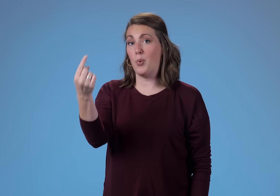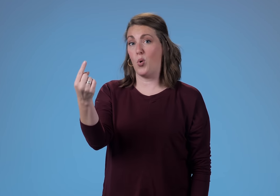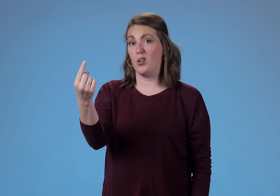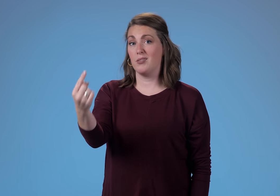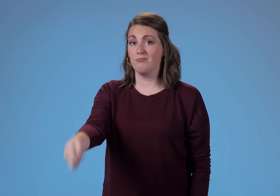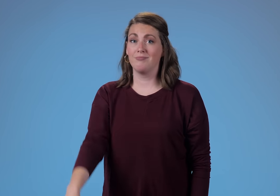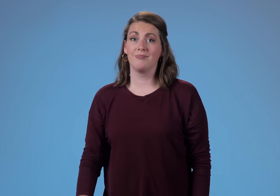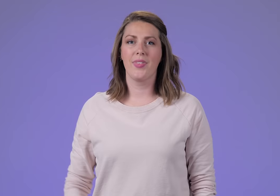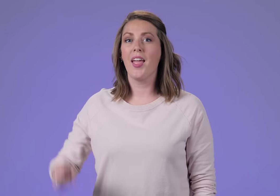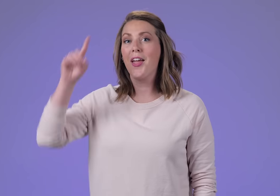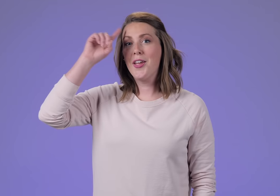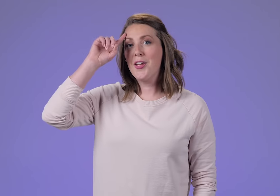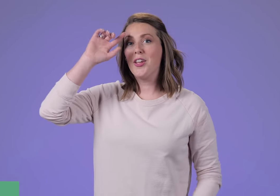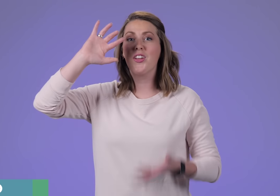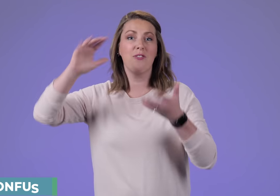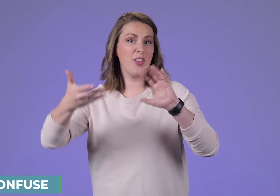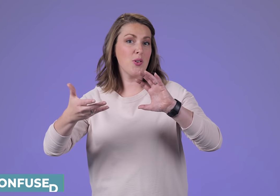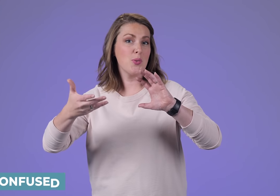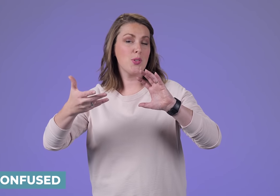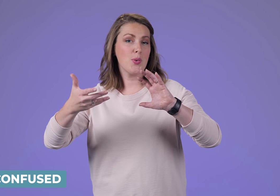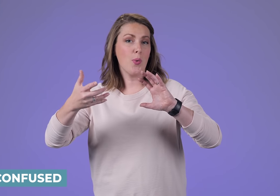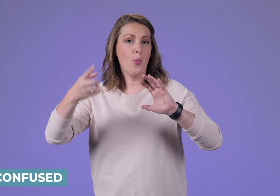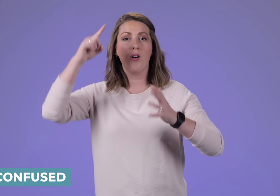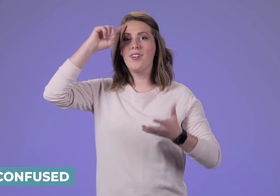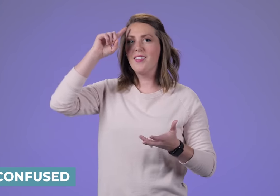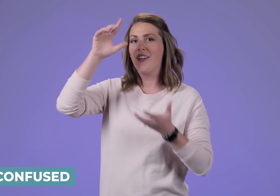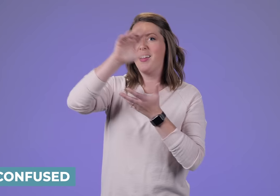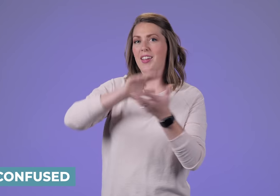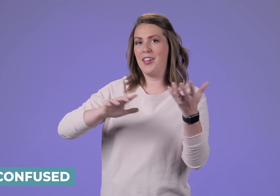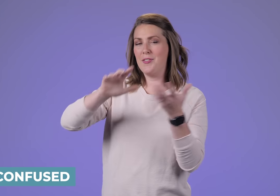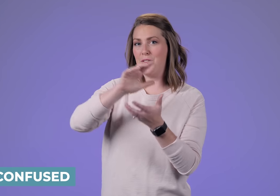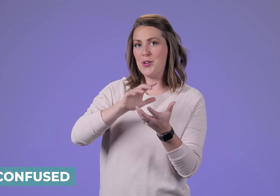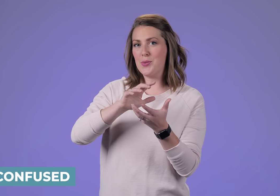BORED CONFUSED or CONFUSED